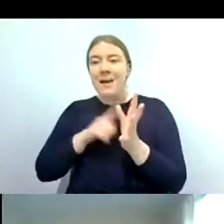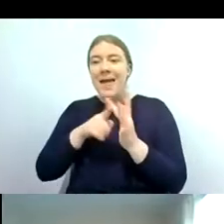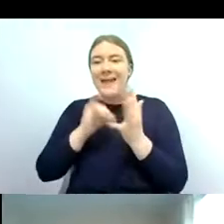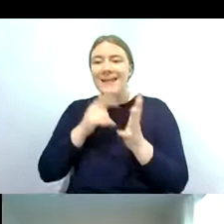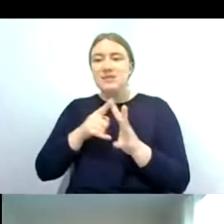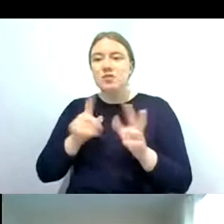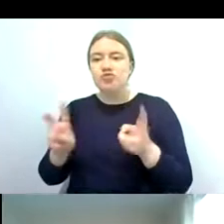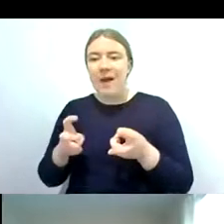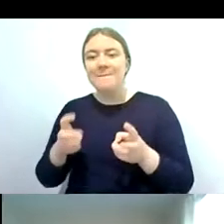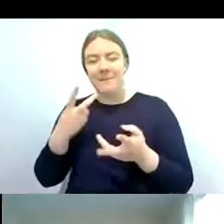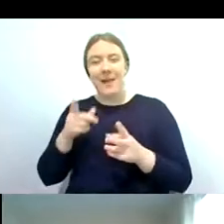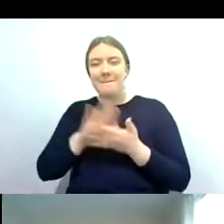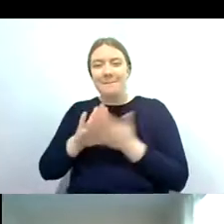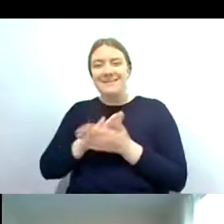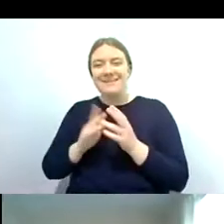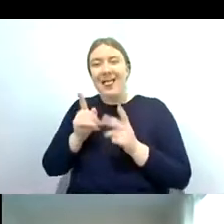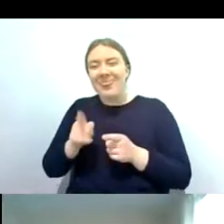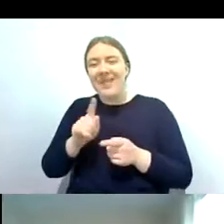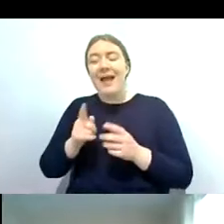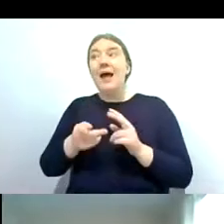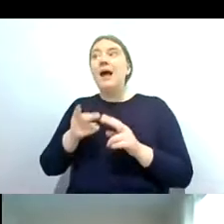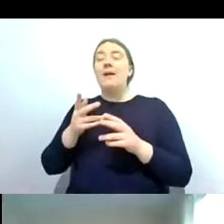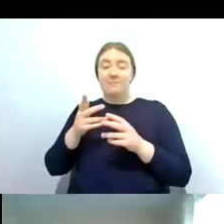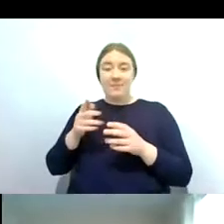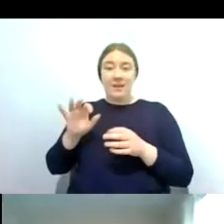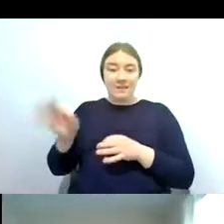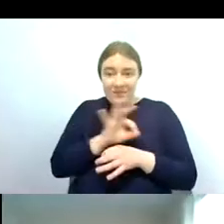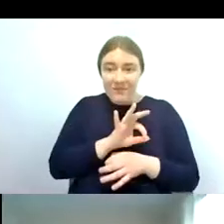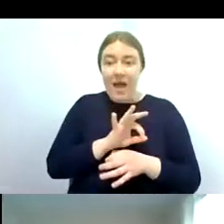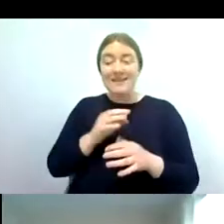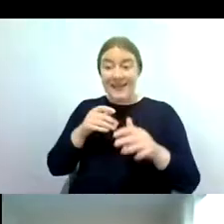so unfortunately when you're using these you do get lots of eye catch and so other methods